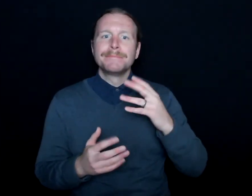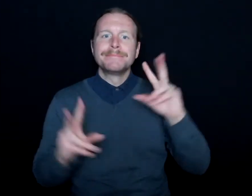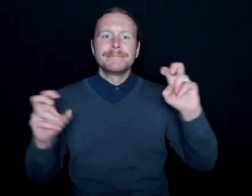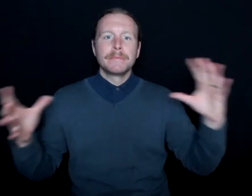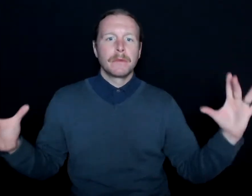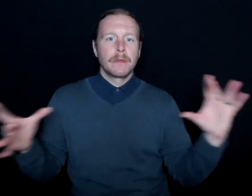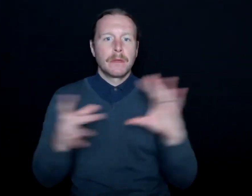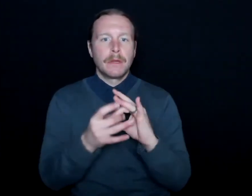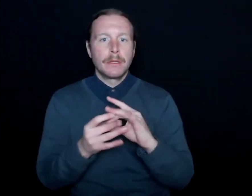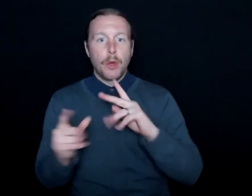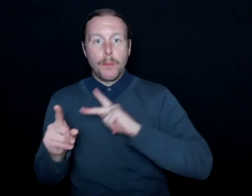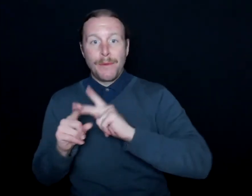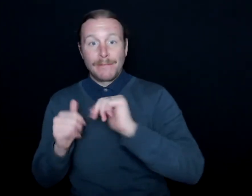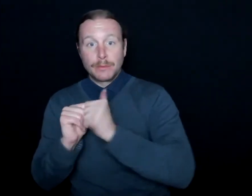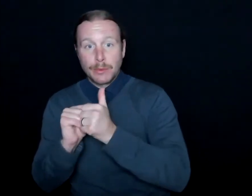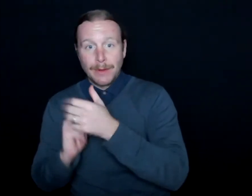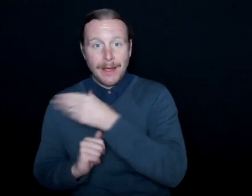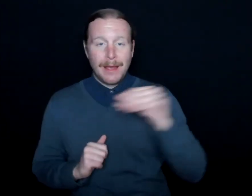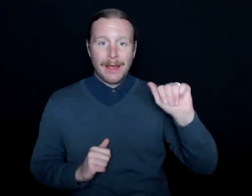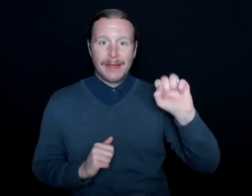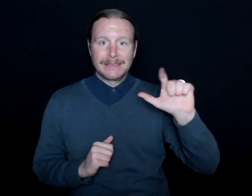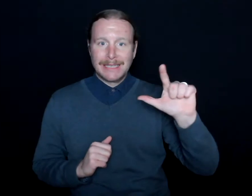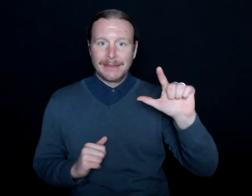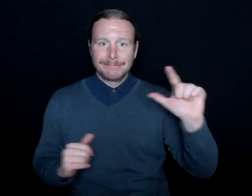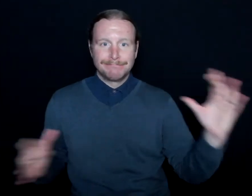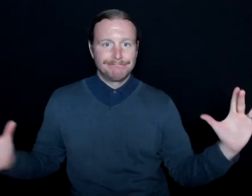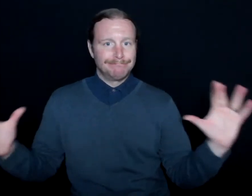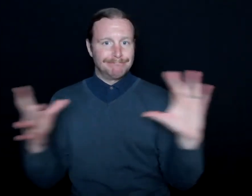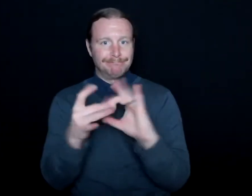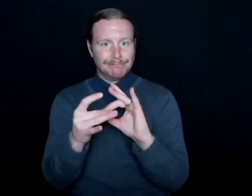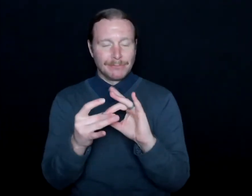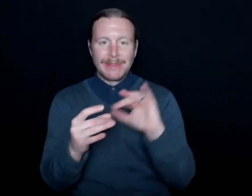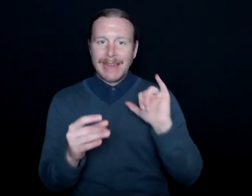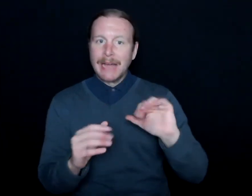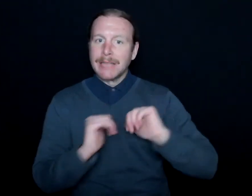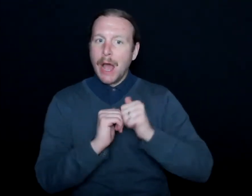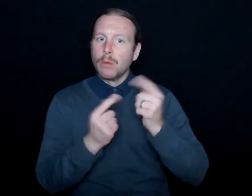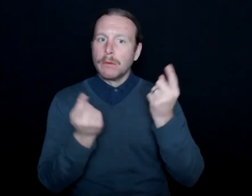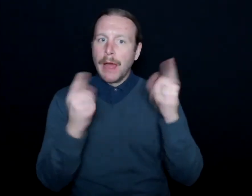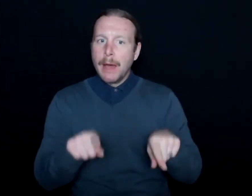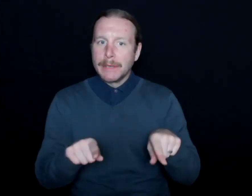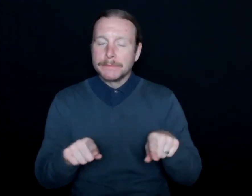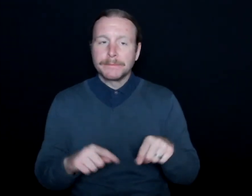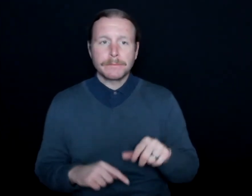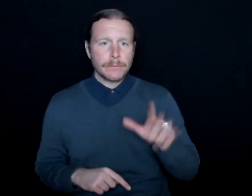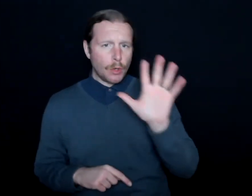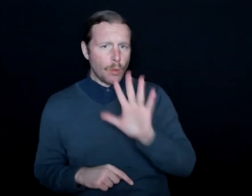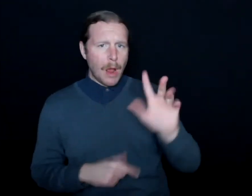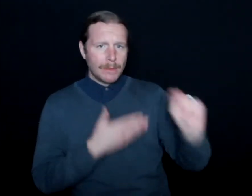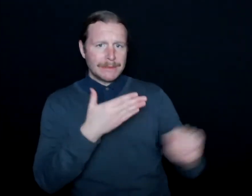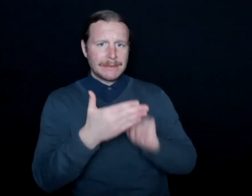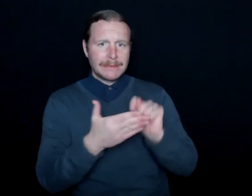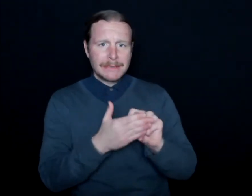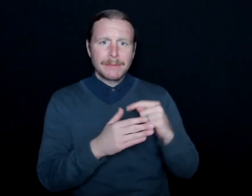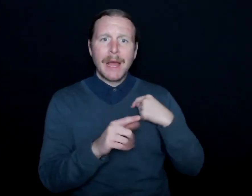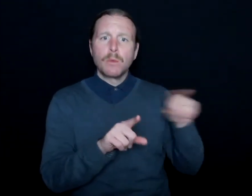professional sports and American Sign Language interpreting, came to be. Around that time I was also a certified sign language